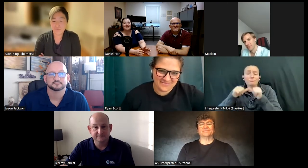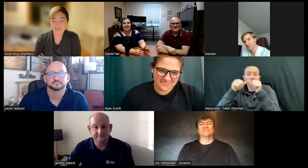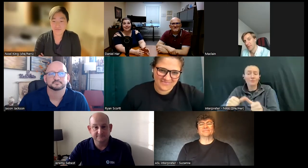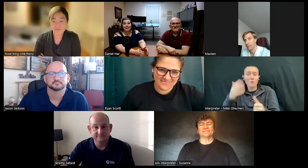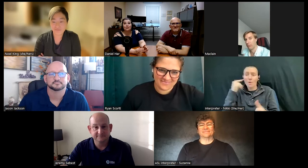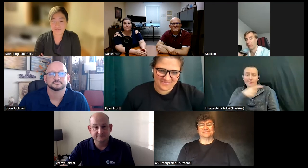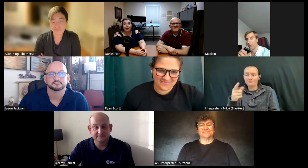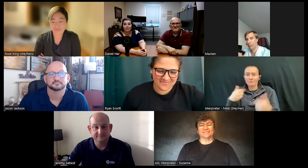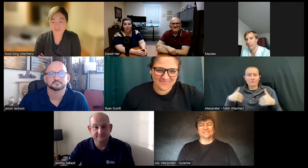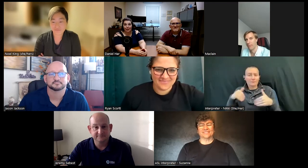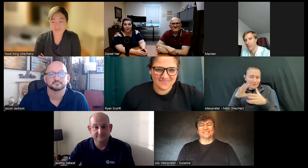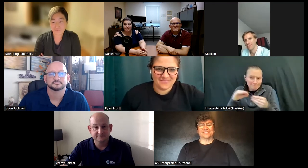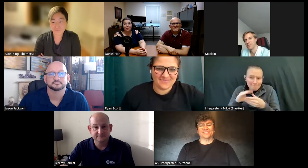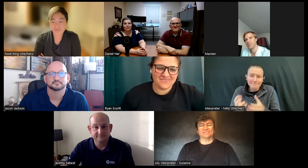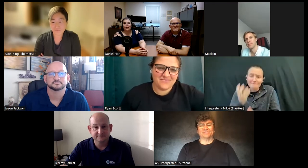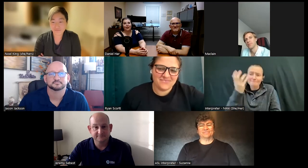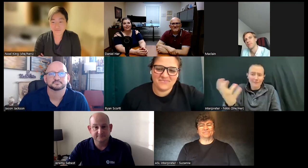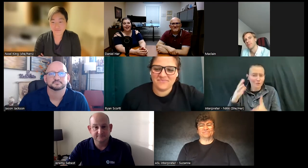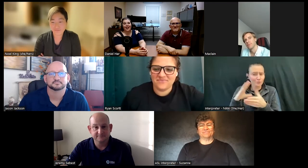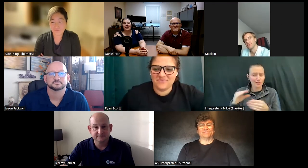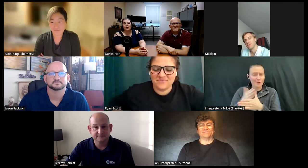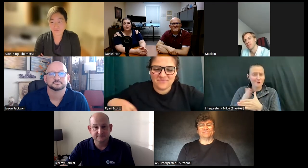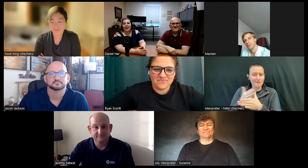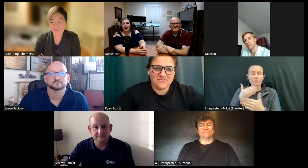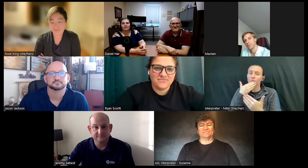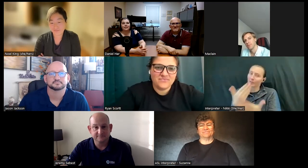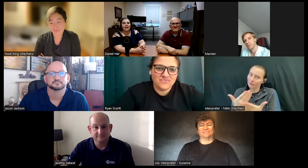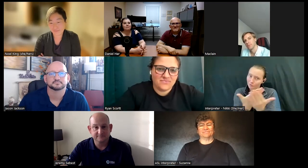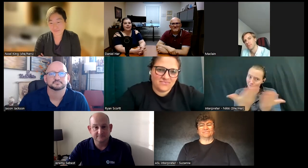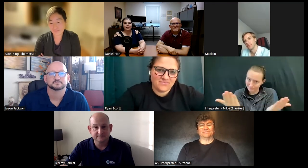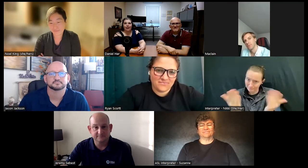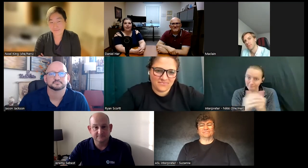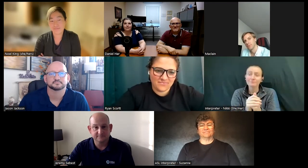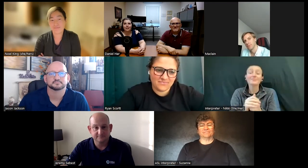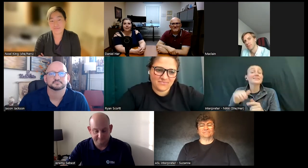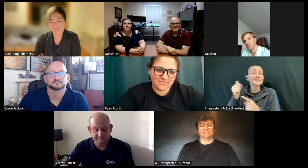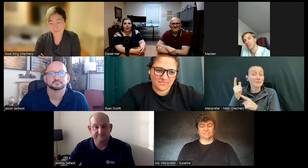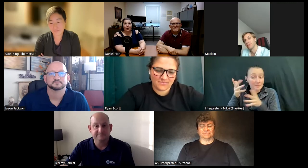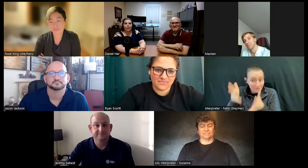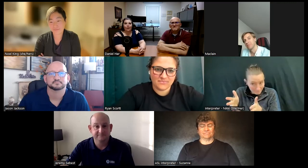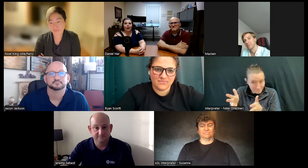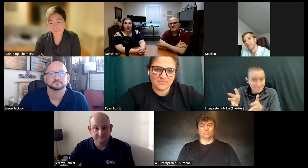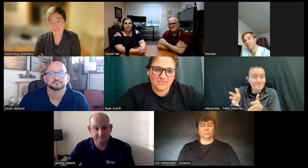fantastic so thank you so much for all of that we have 10 minutes left so